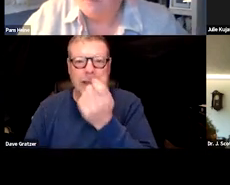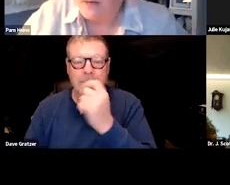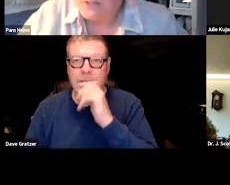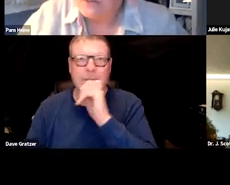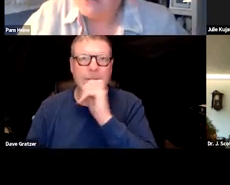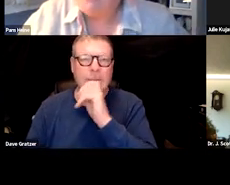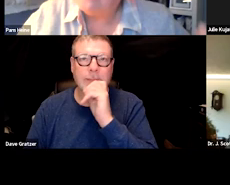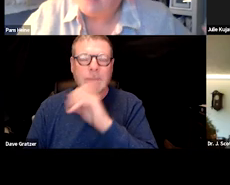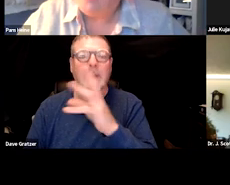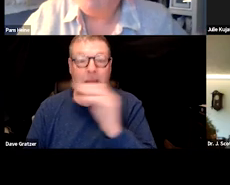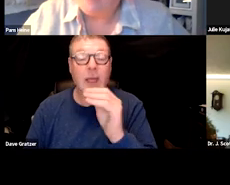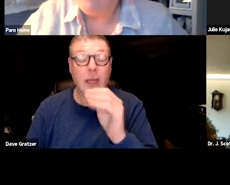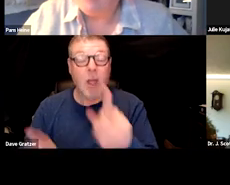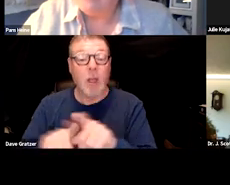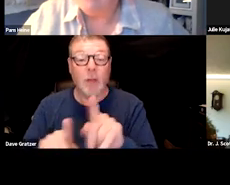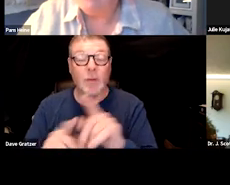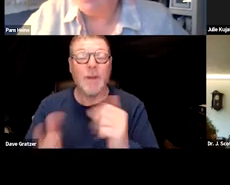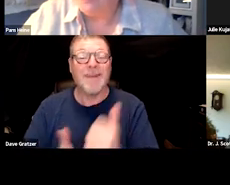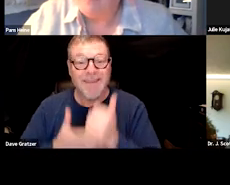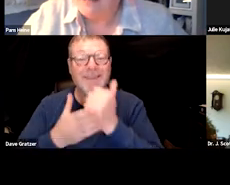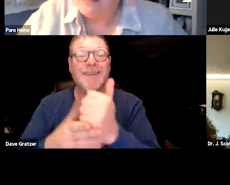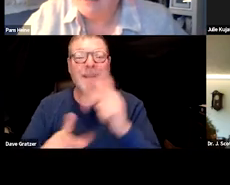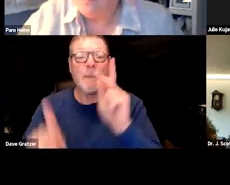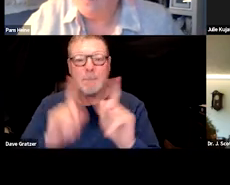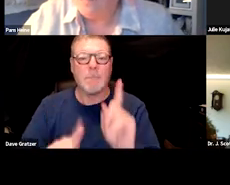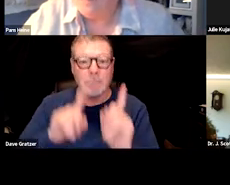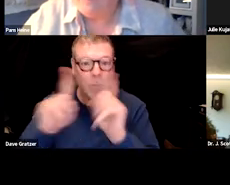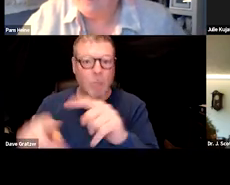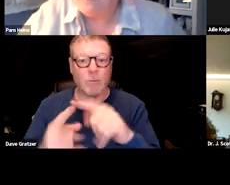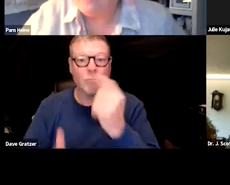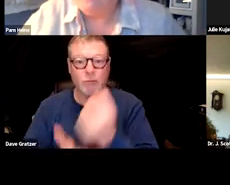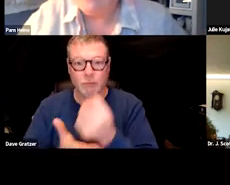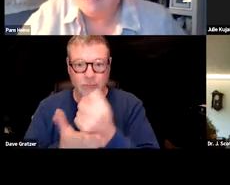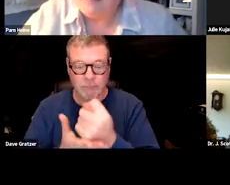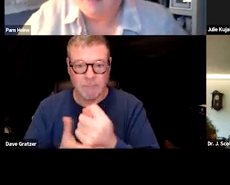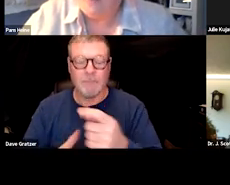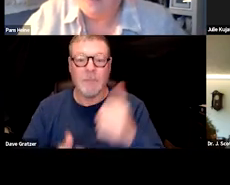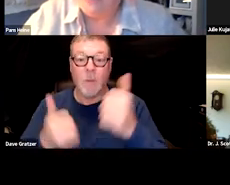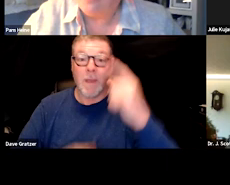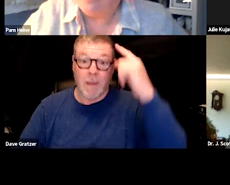and one of the things SOAR practitioners do is they help applicants get into treatment. Whether it's a mental status evaluation